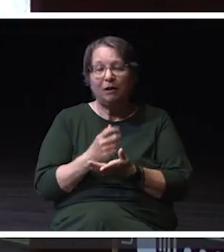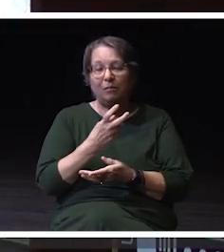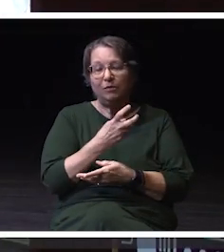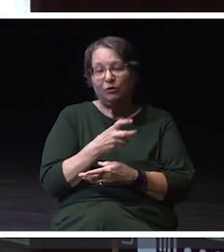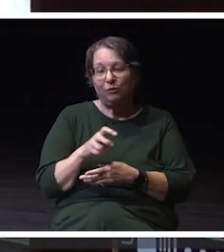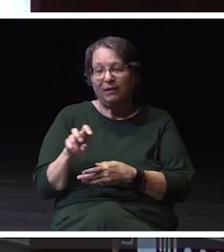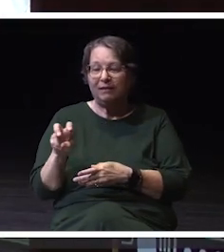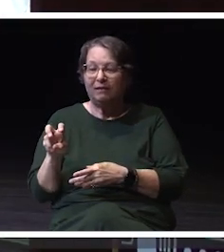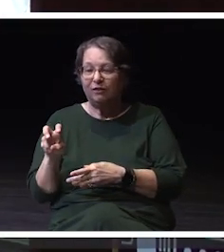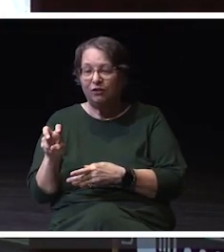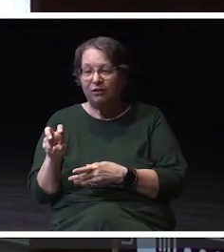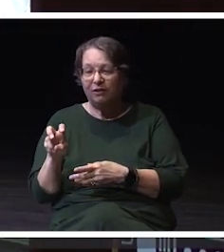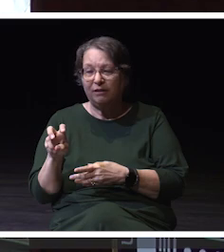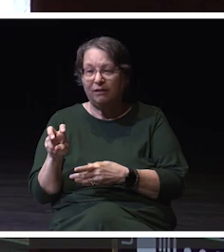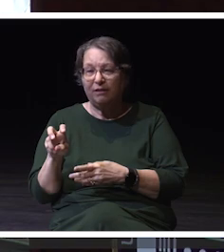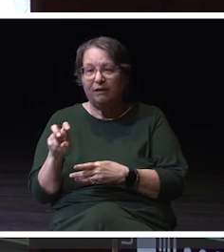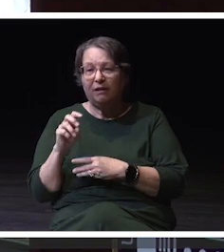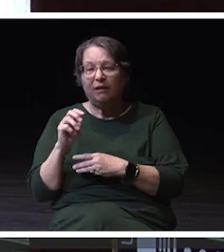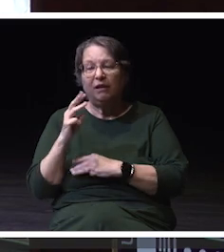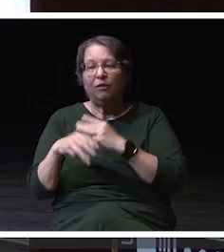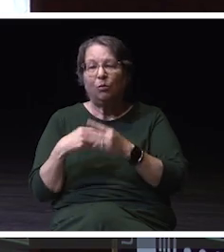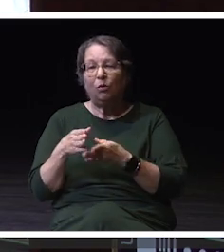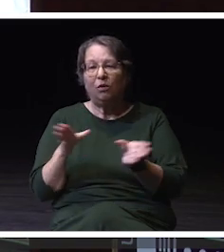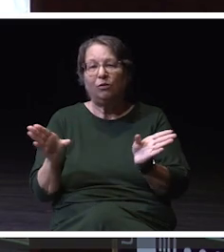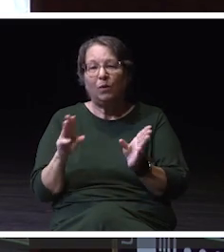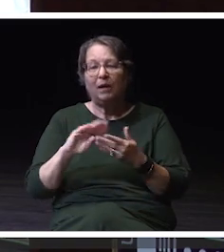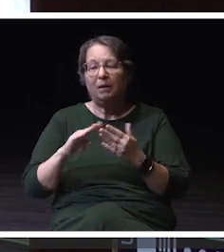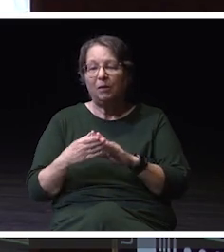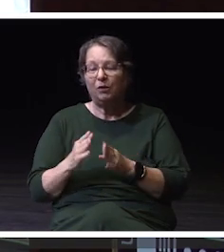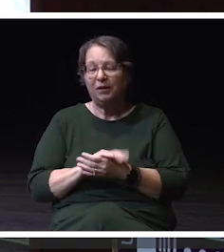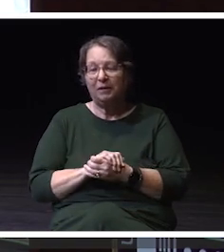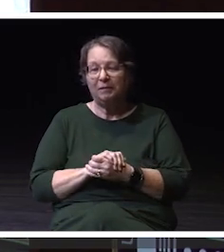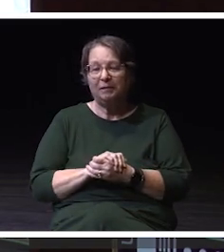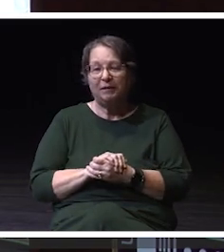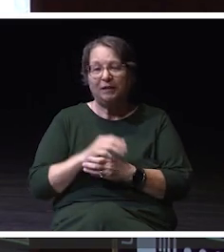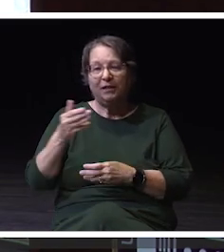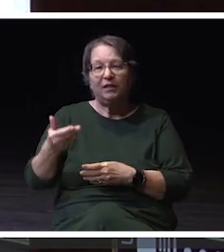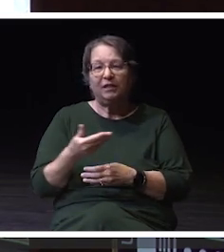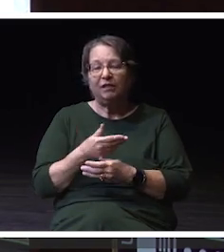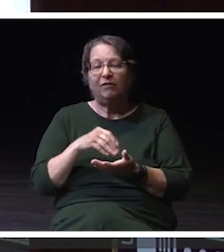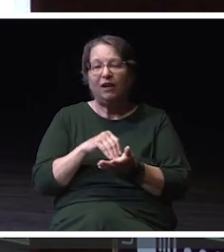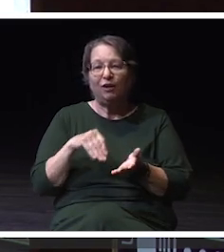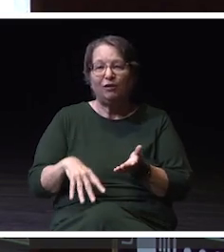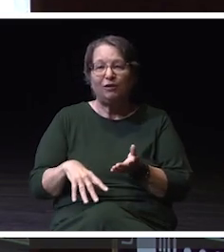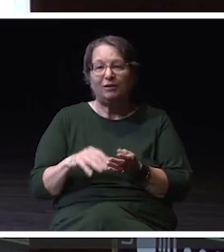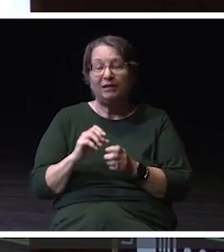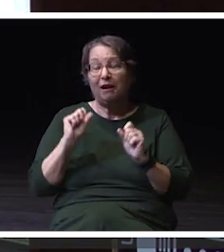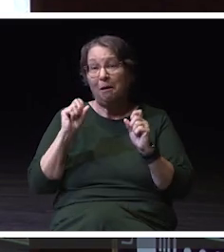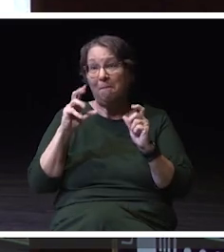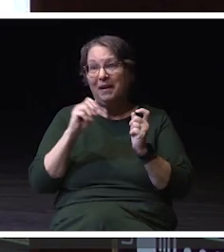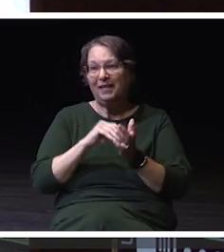into the global community. So let's invite our students, our amazing students, to the stage,